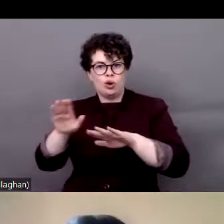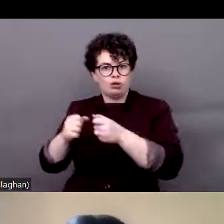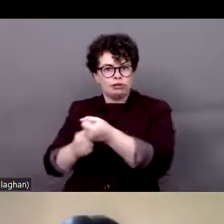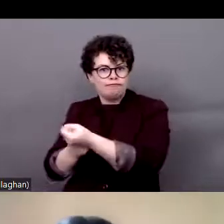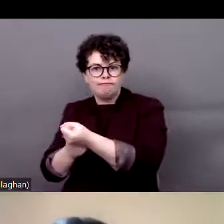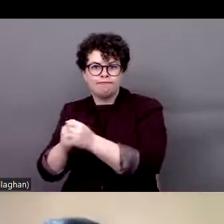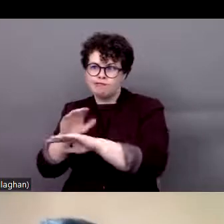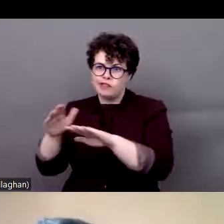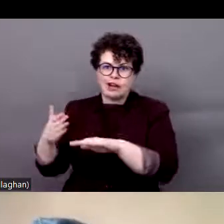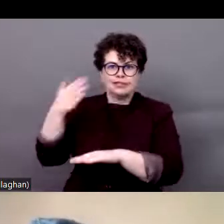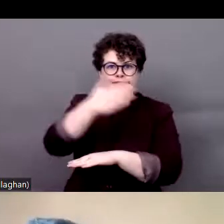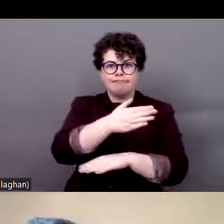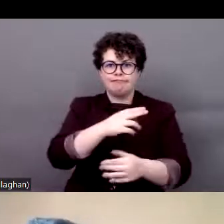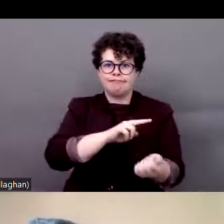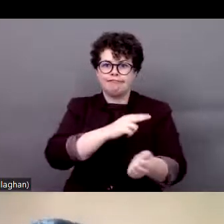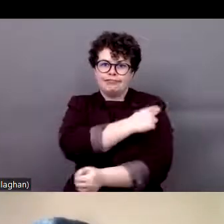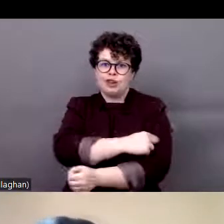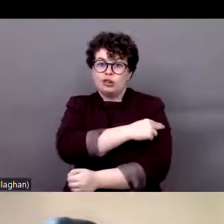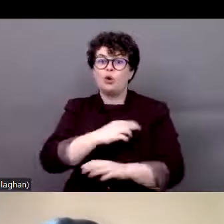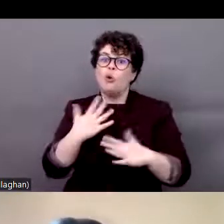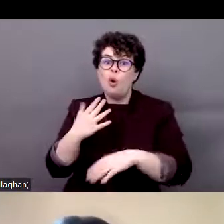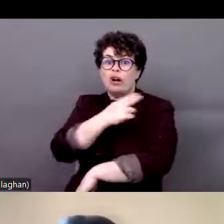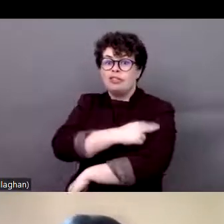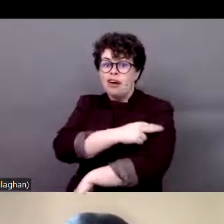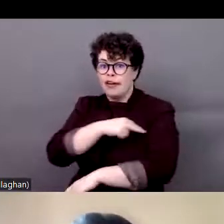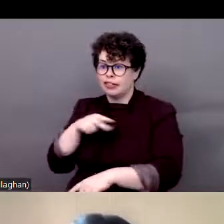From -- from these construction of a